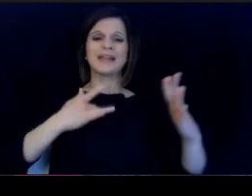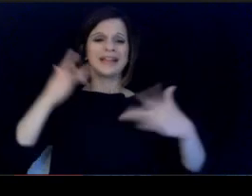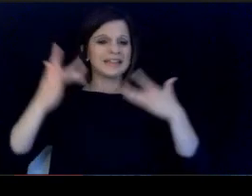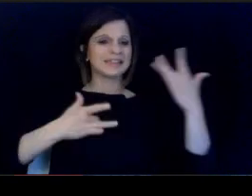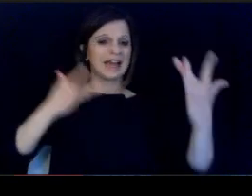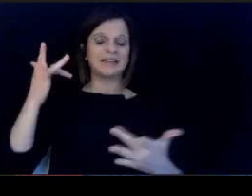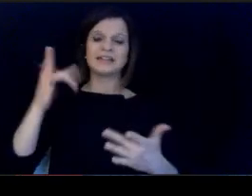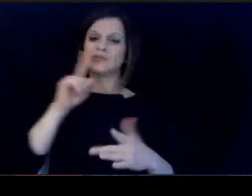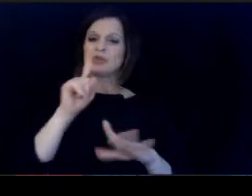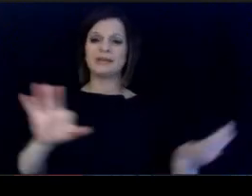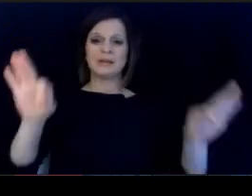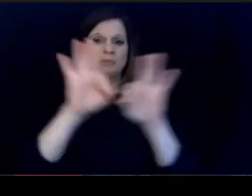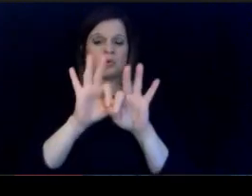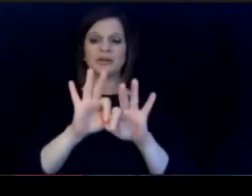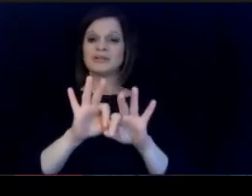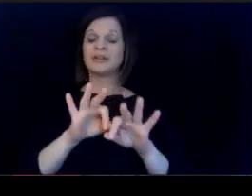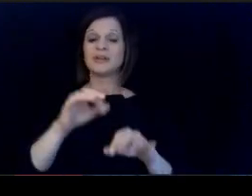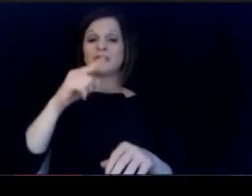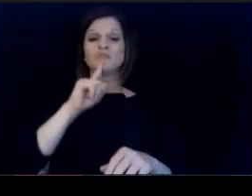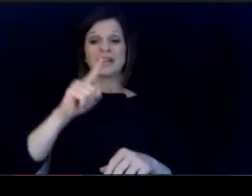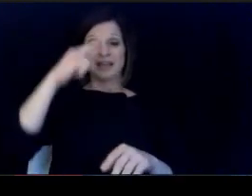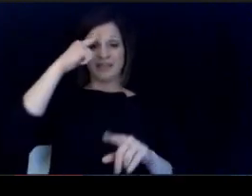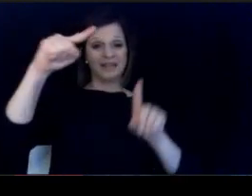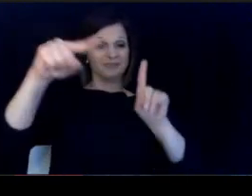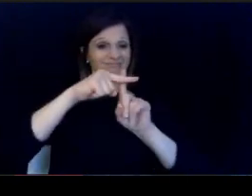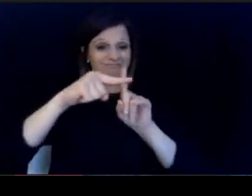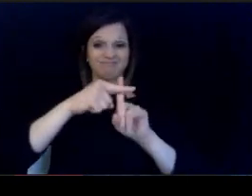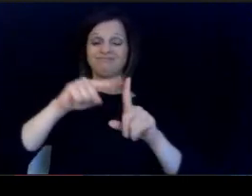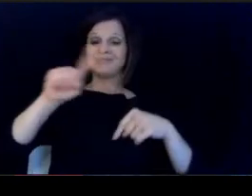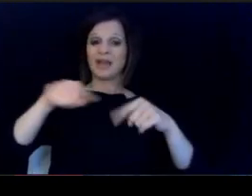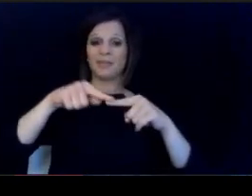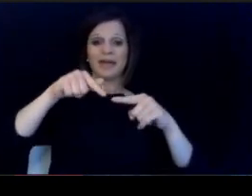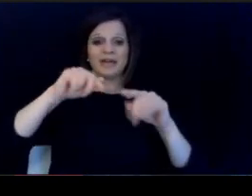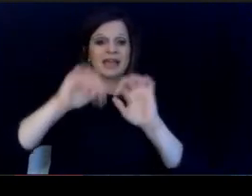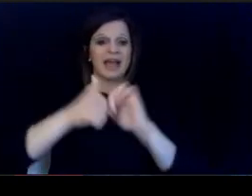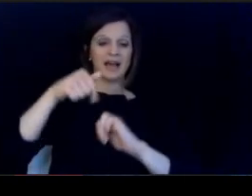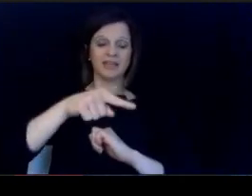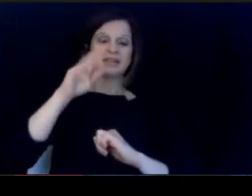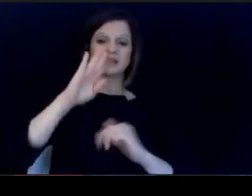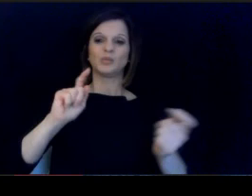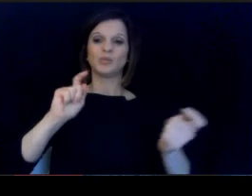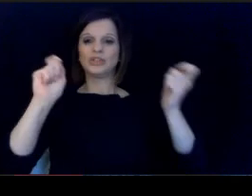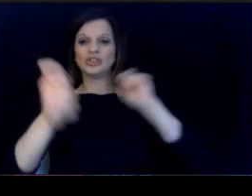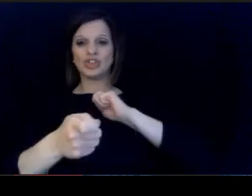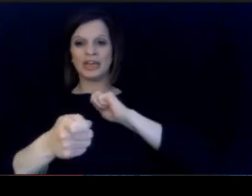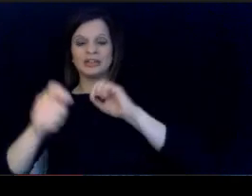a big deal and are optimistic about how this. will grow and change the face of teaching in.